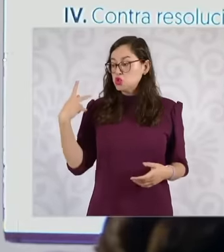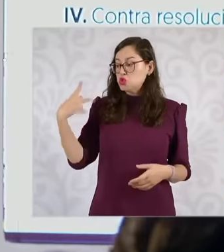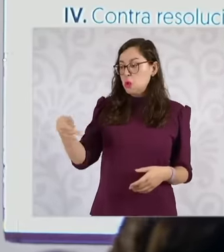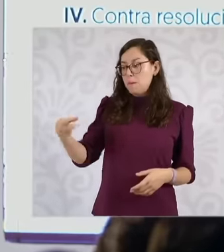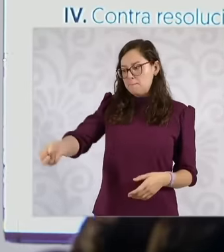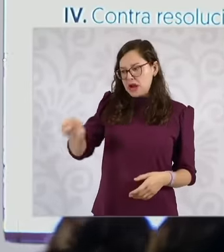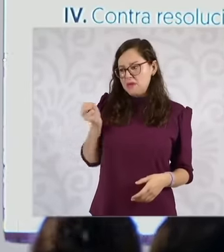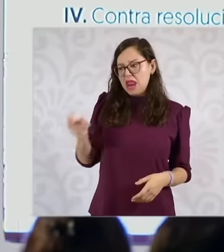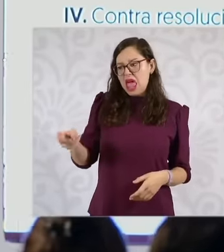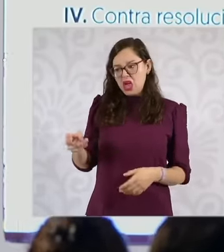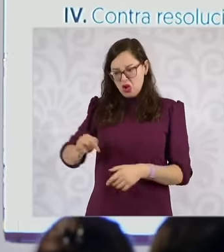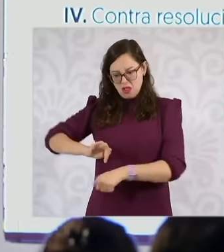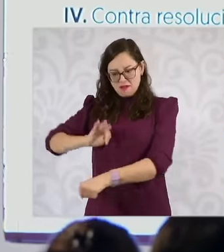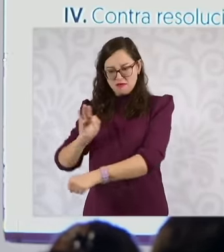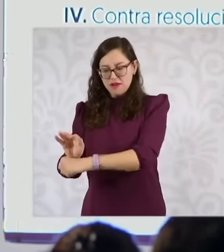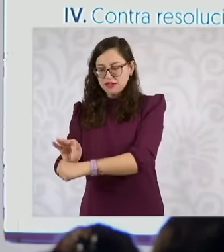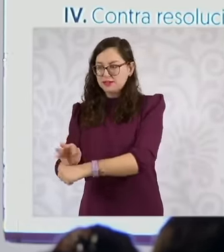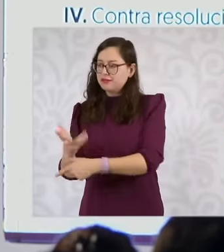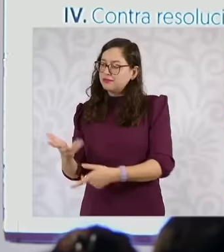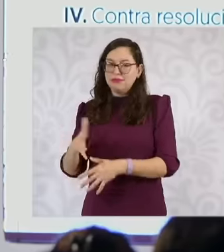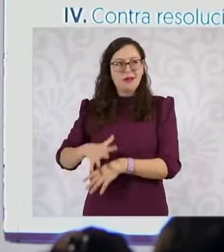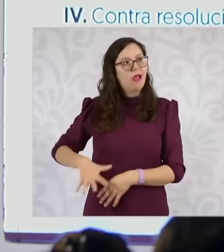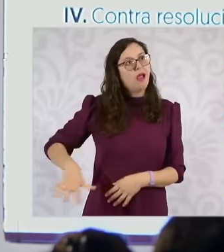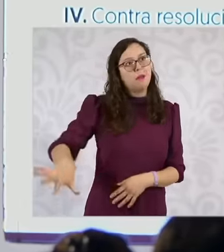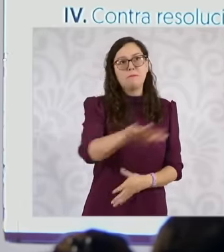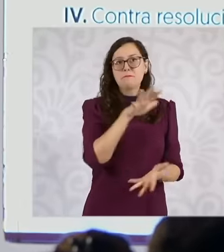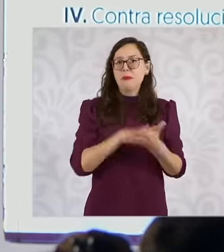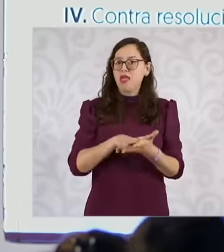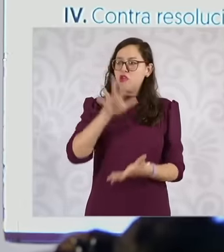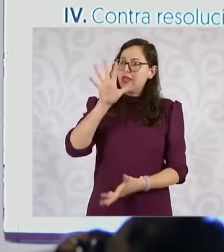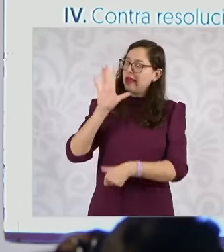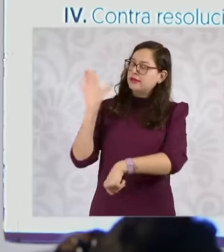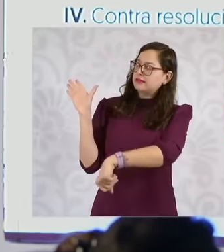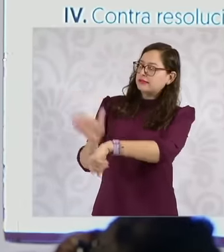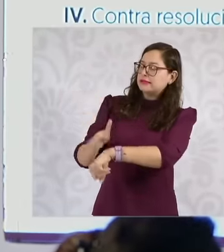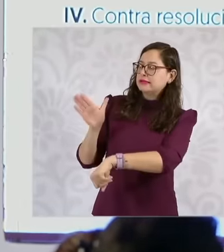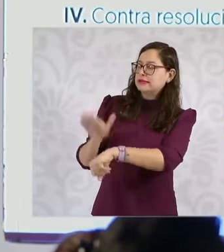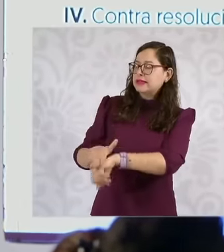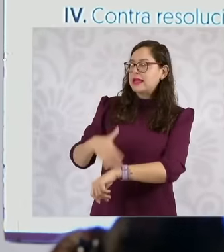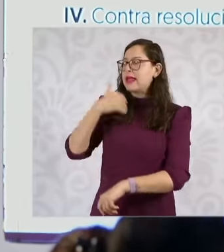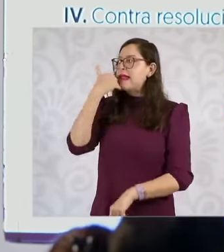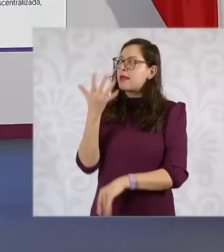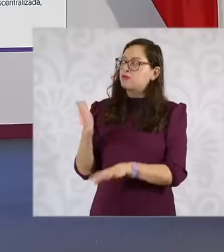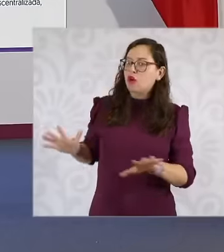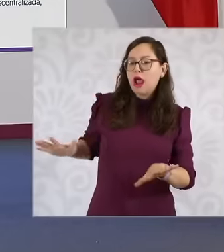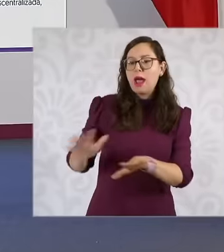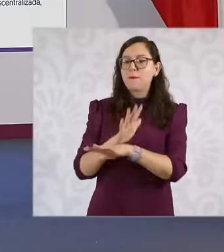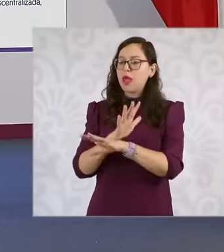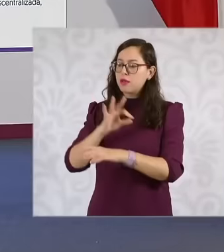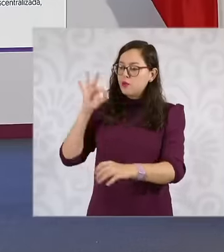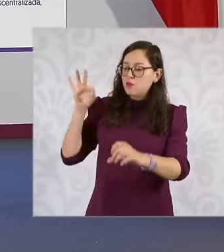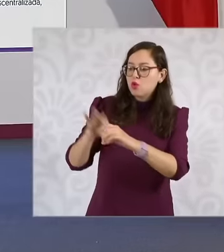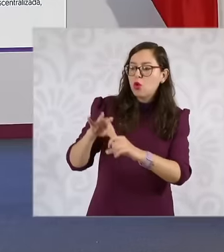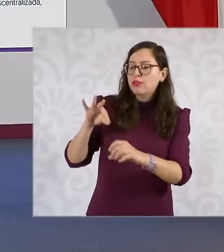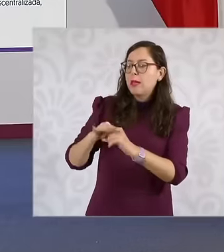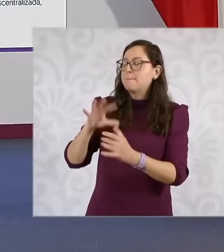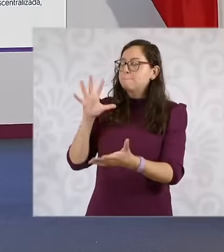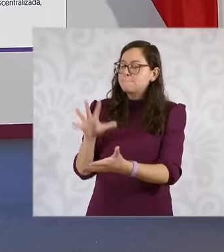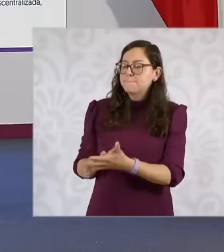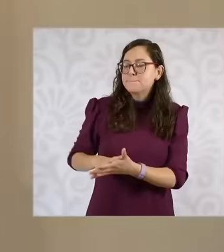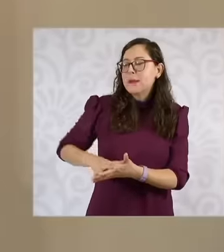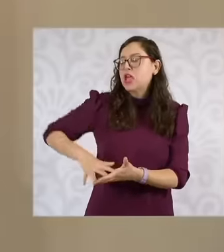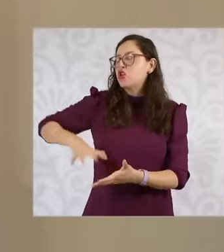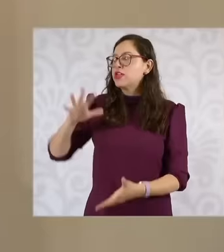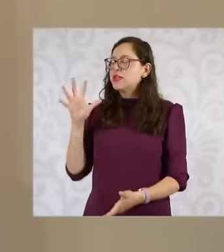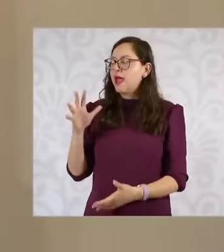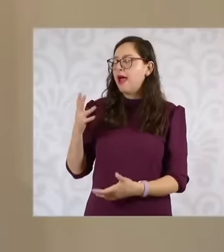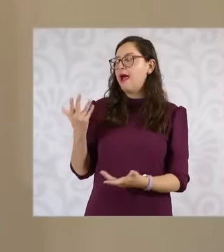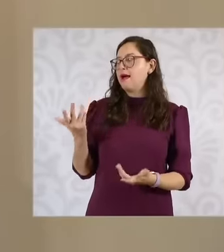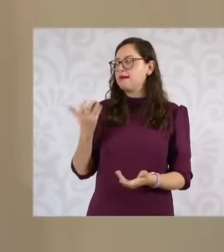Mexico who said we voted so that there is a qualified majority so that the